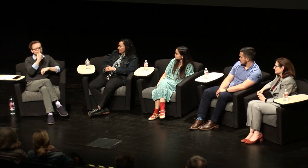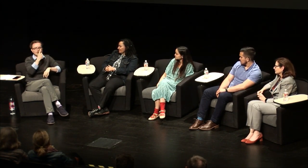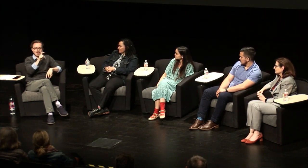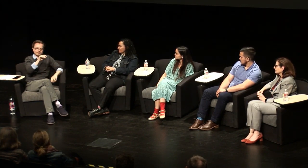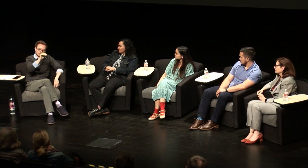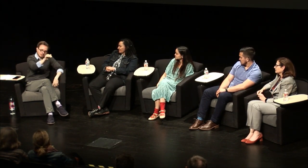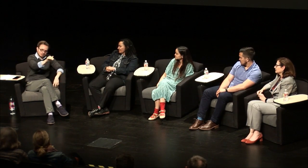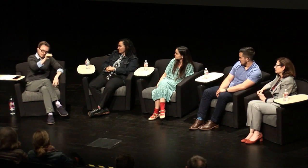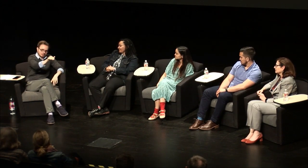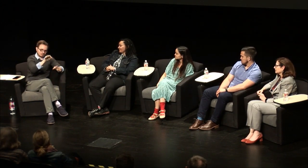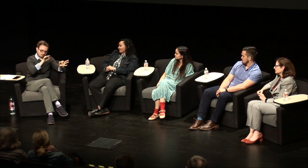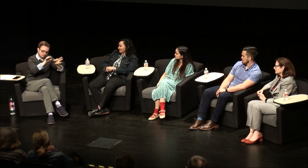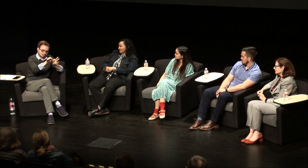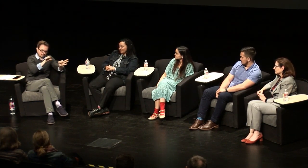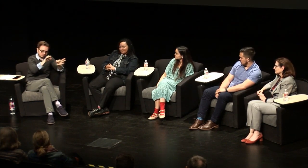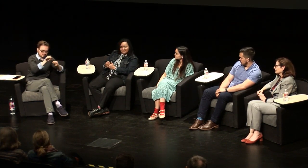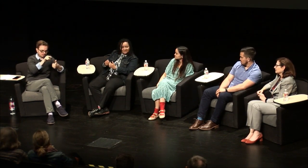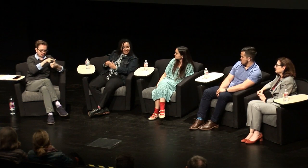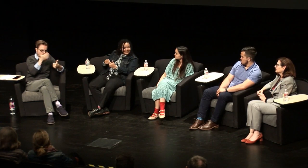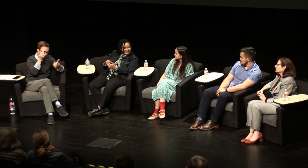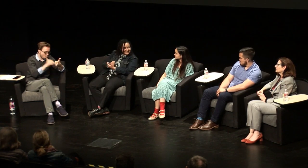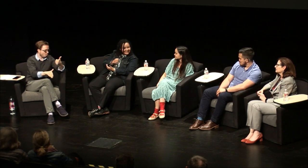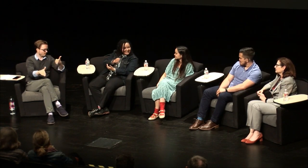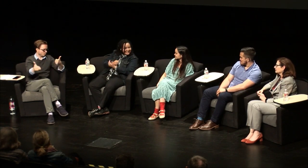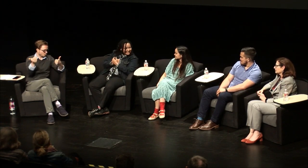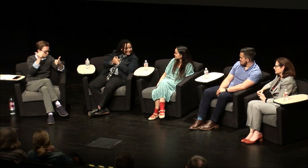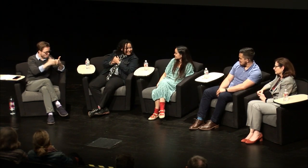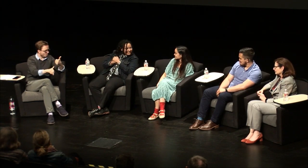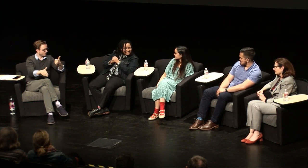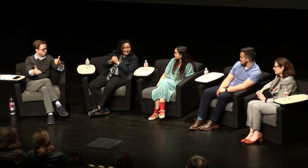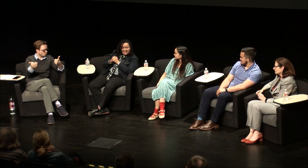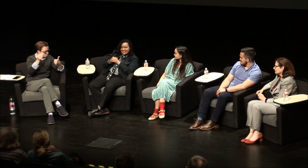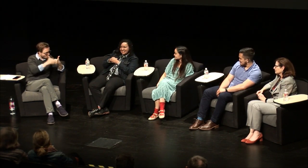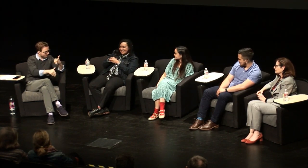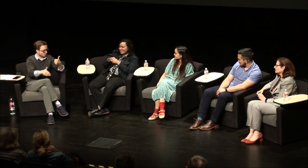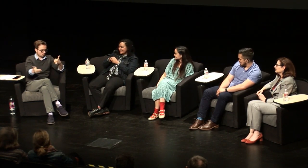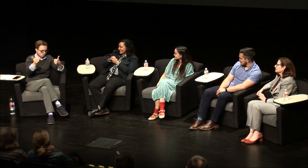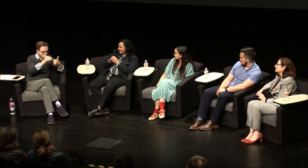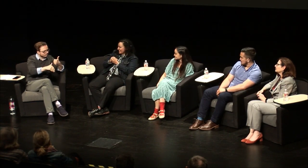time and just that that idea that you have to repeat yourself and it's a